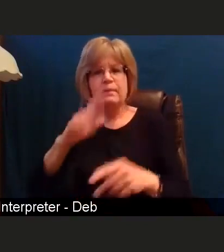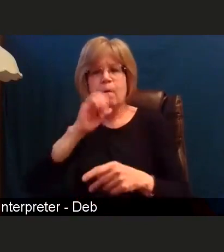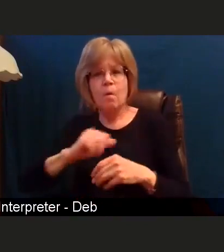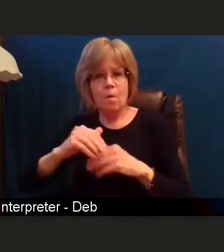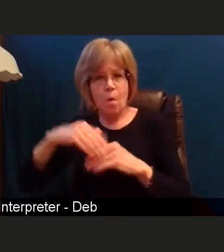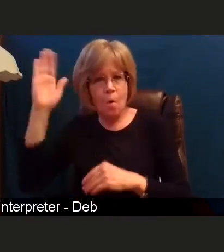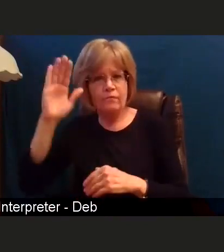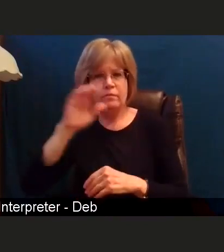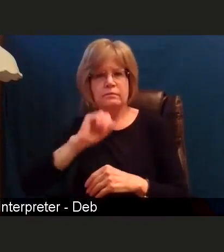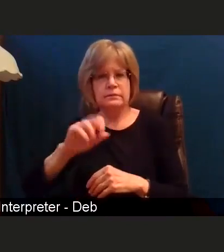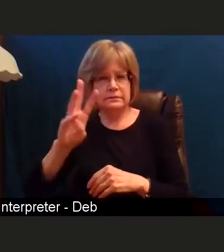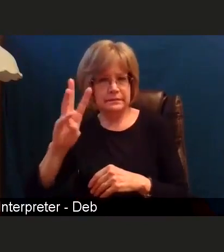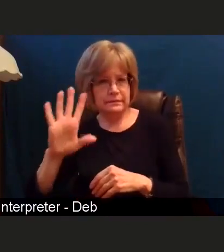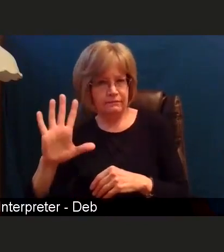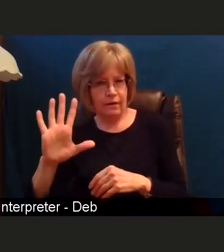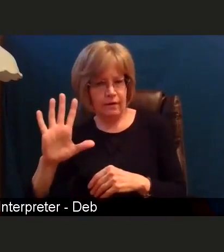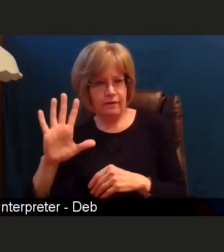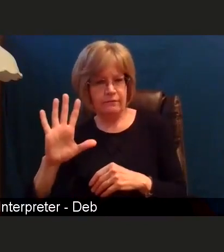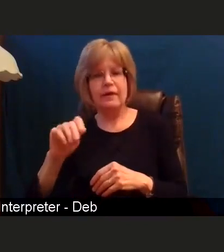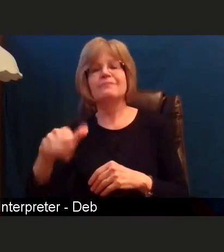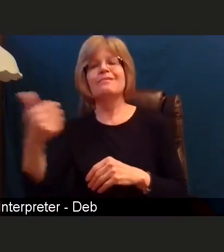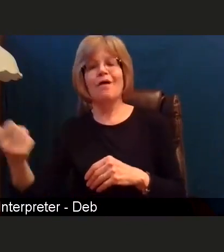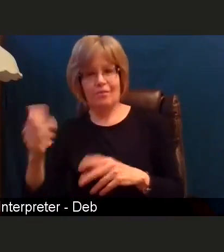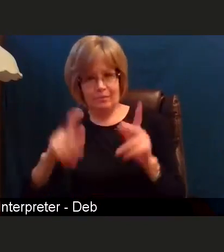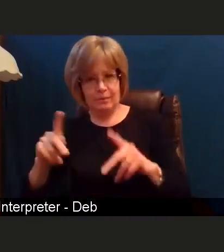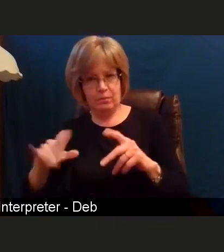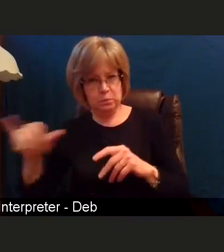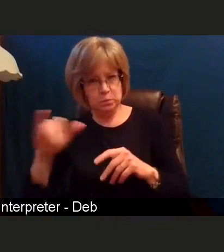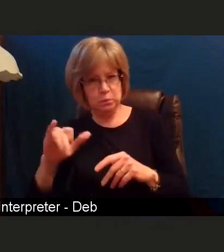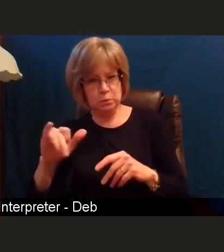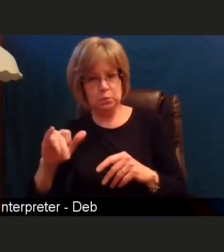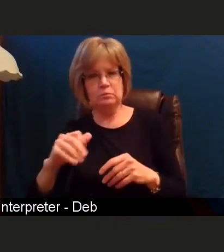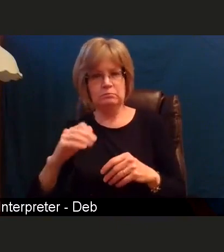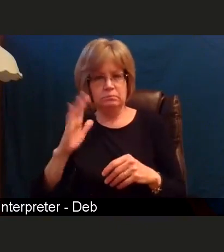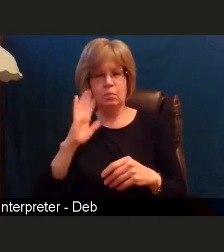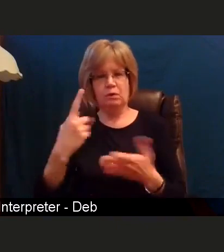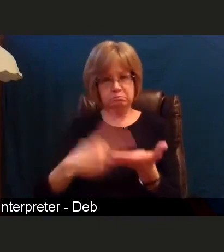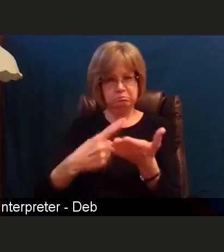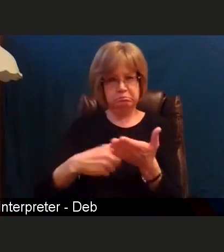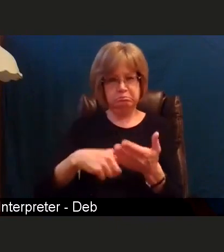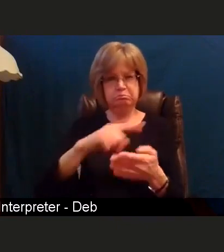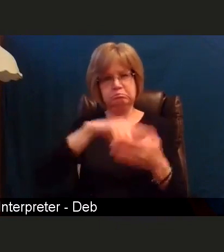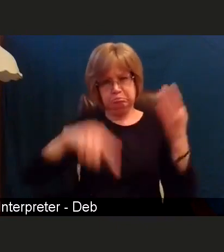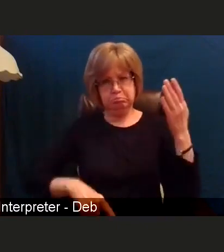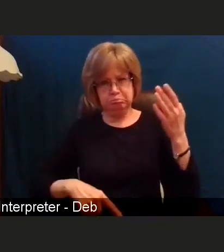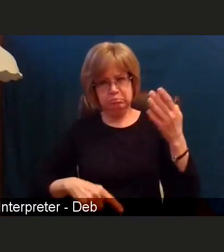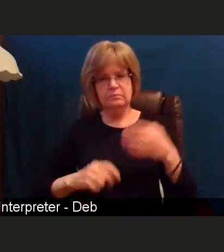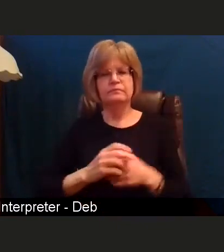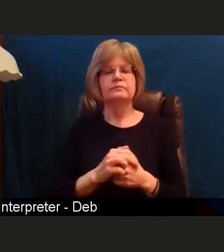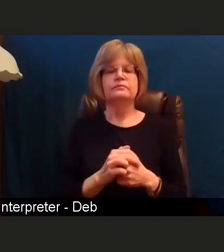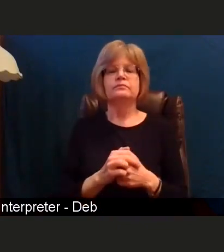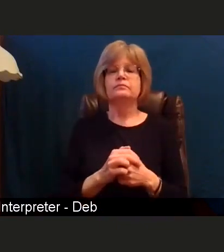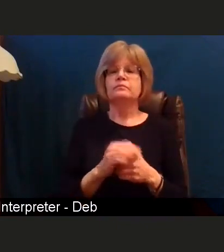in the community as we move forward. I wanna just share with you though that it is important that